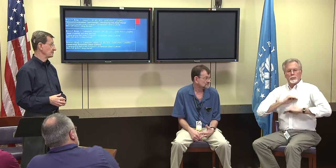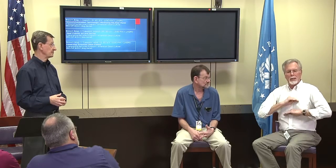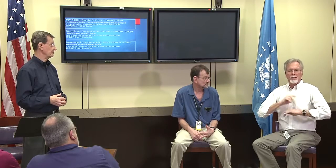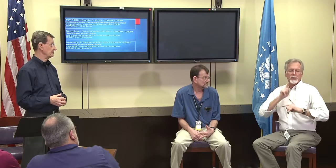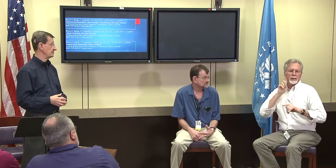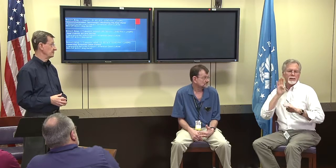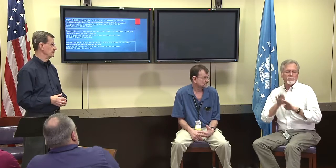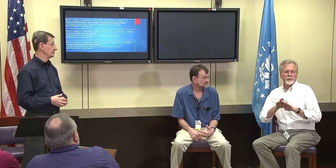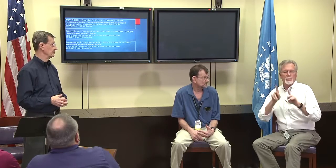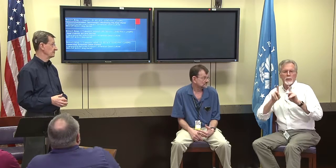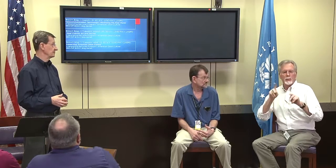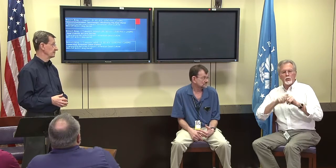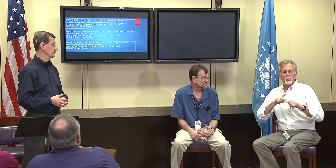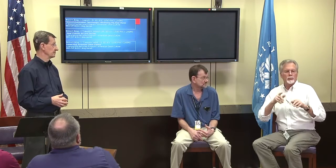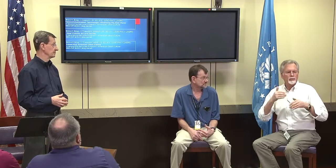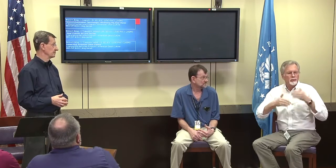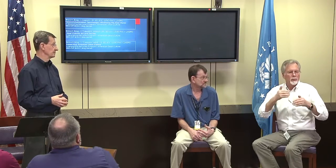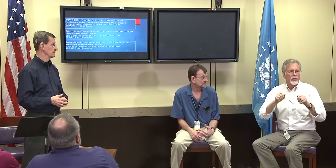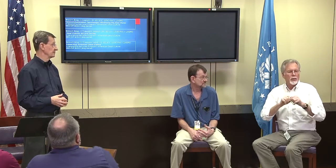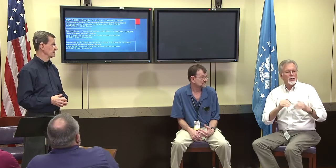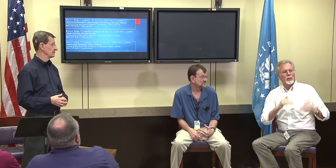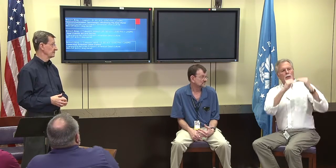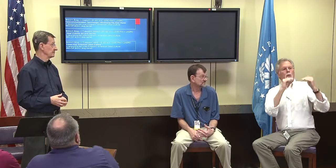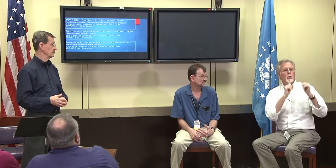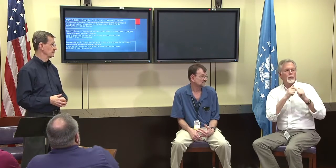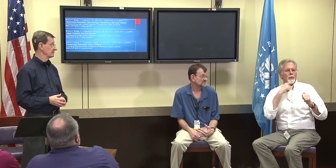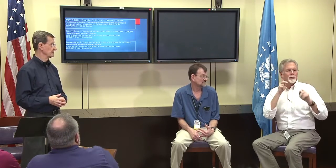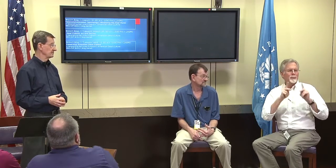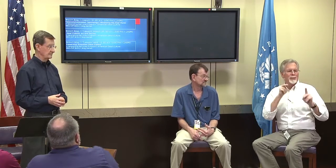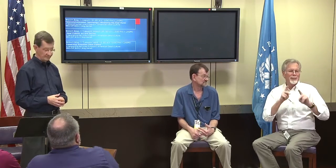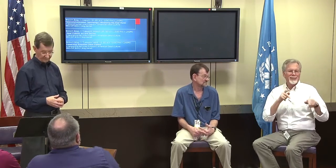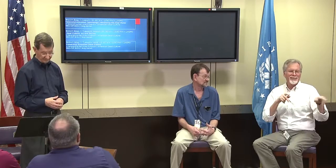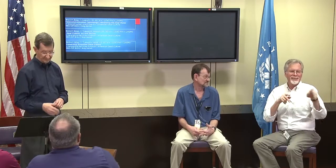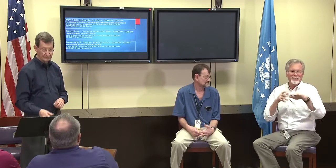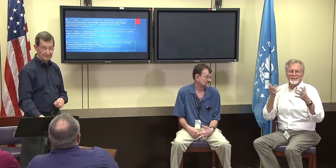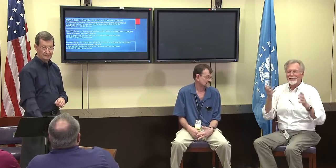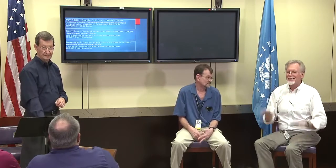They are working on that to perhaps bring the deaf people on up